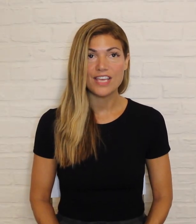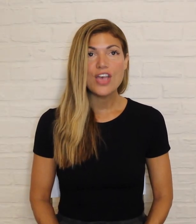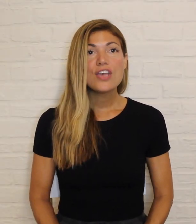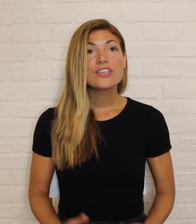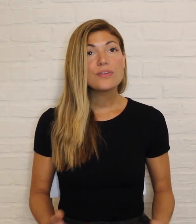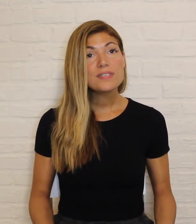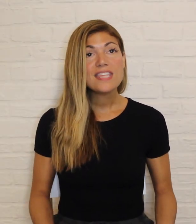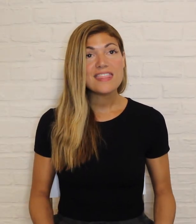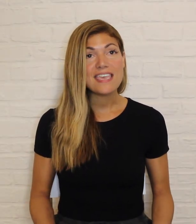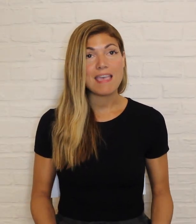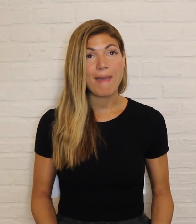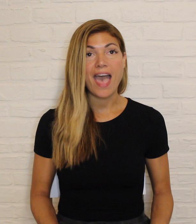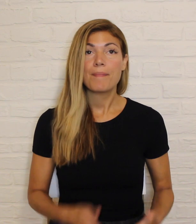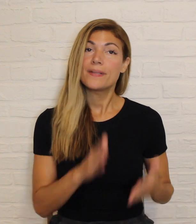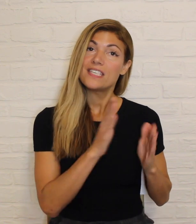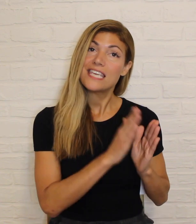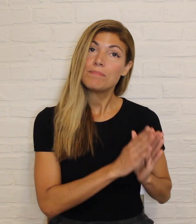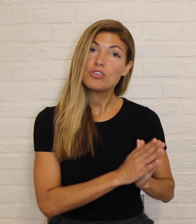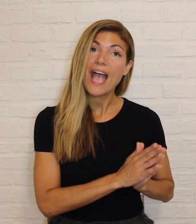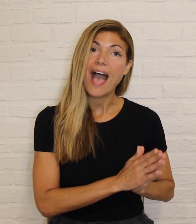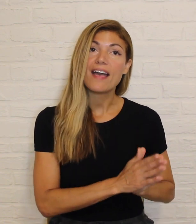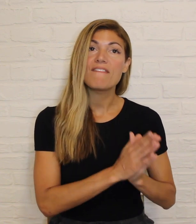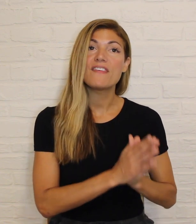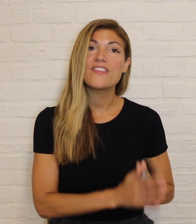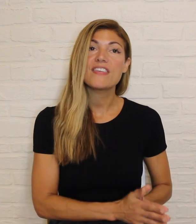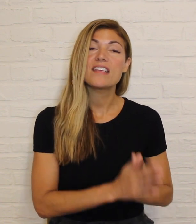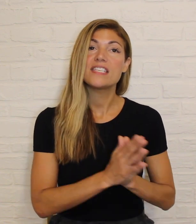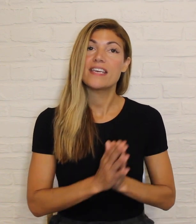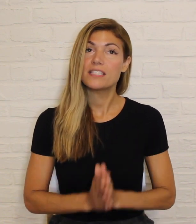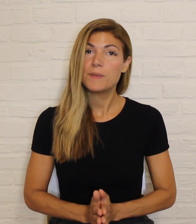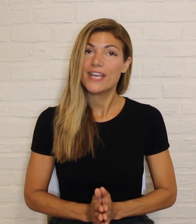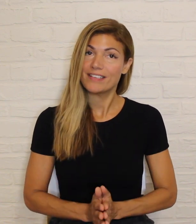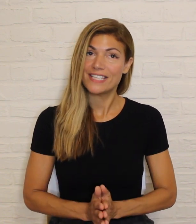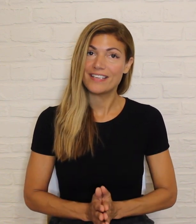Use the thinking map to keep track of the feelings he experiences.